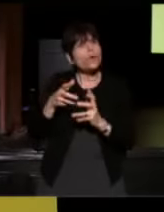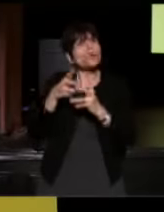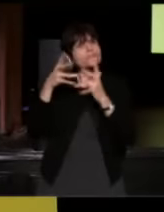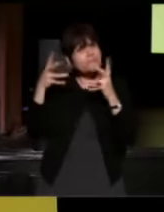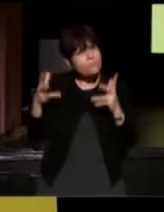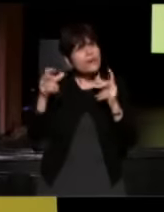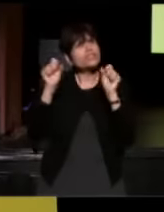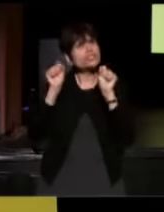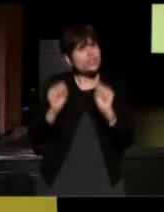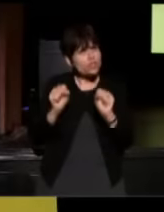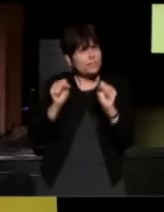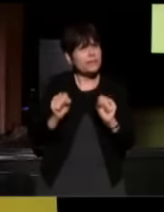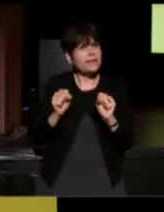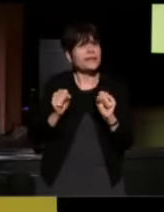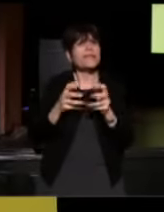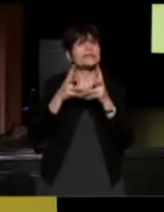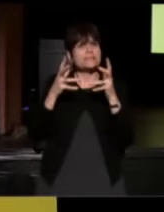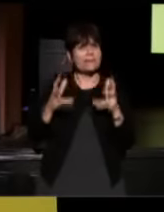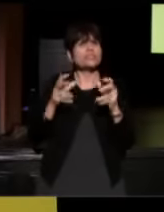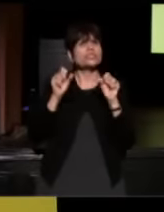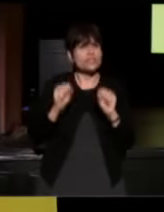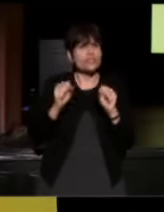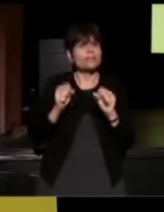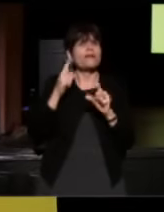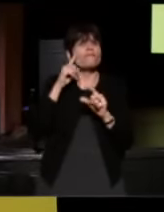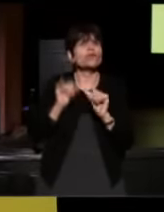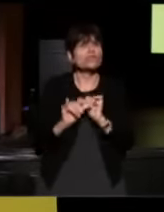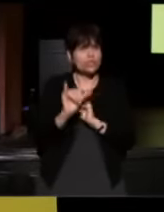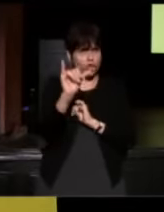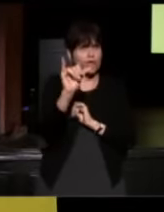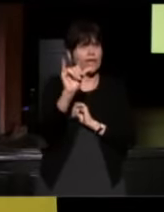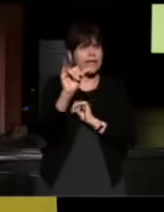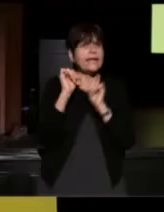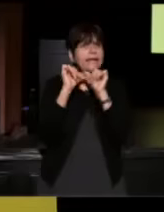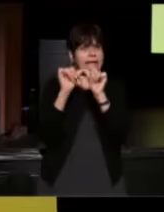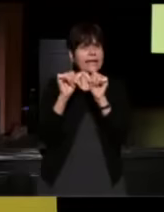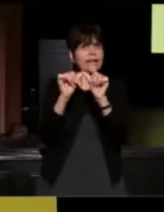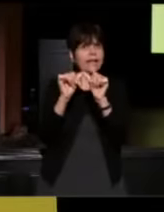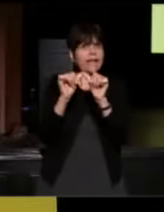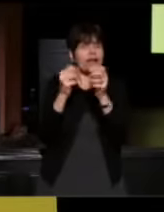and it'll be as much as it could be for eternity. I always said the only thing I have to give you